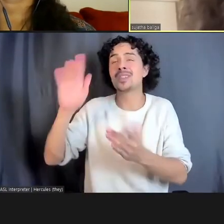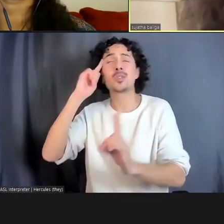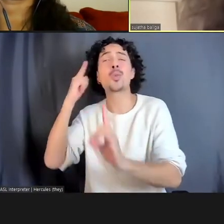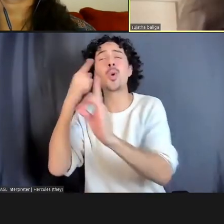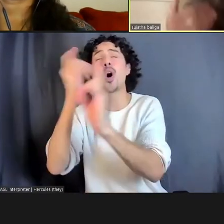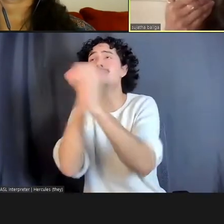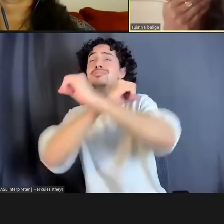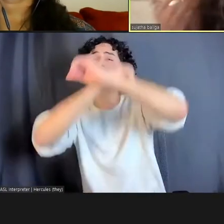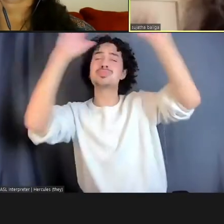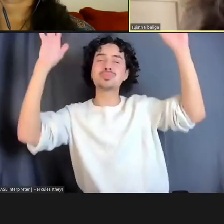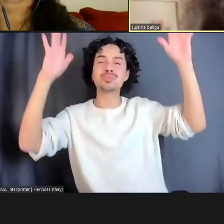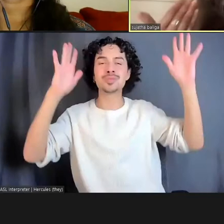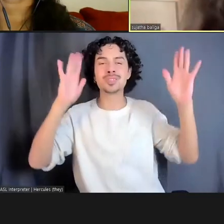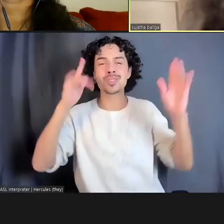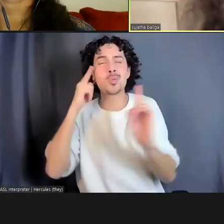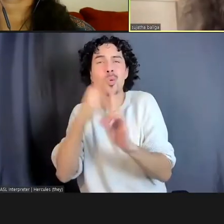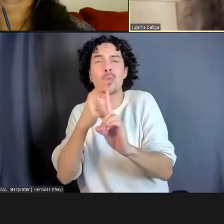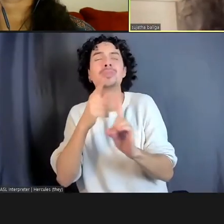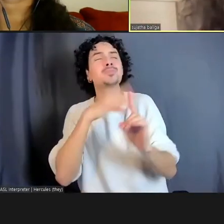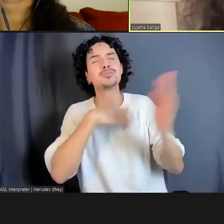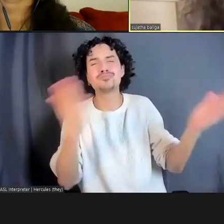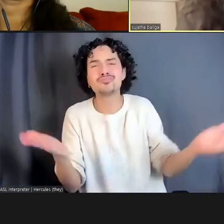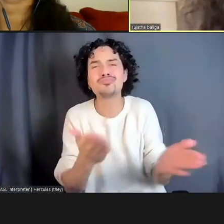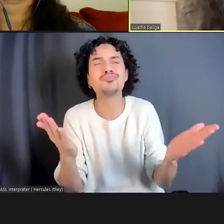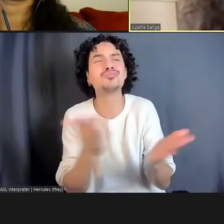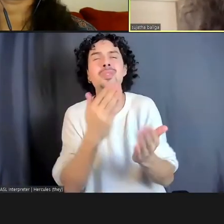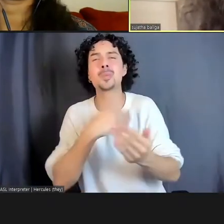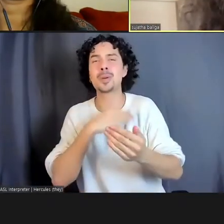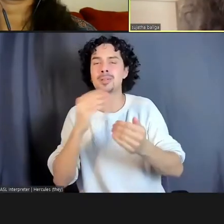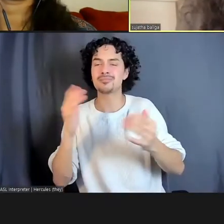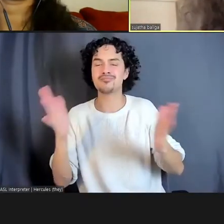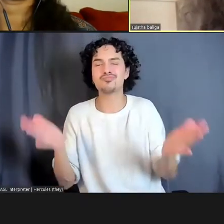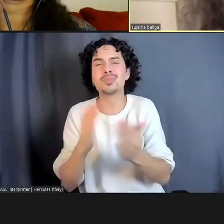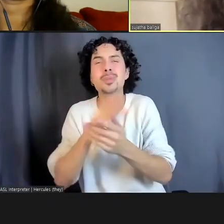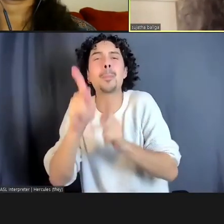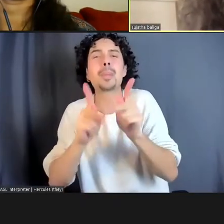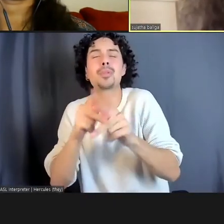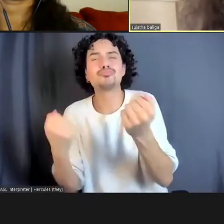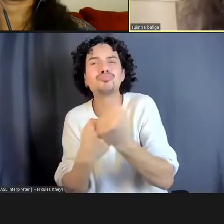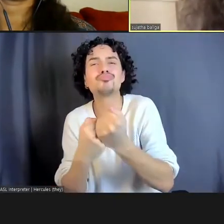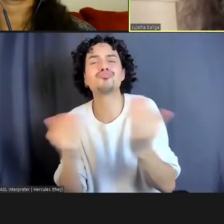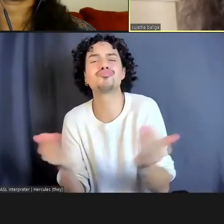all, we see that it's not actually succeeding in any of that to the tune of billions and billions of dollars, right?